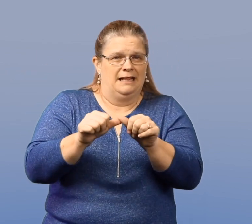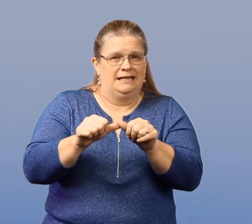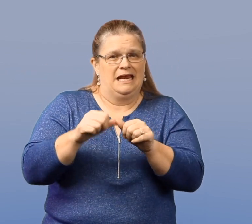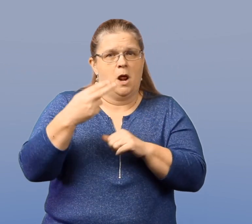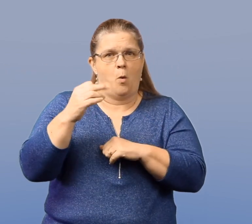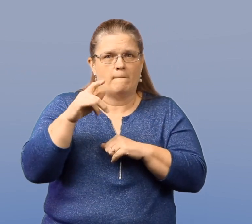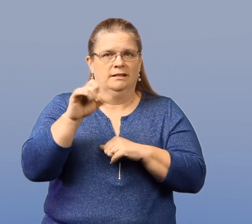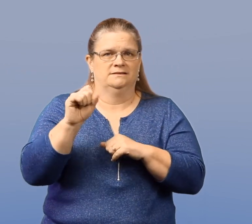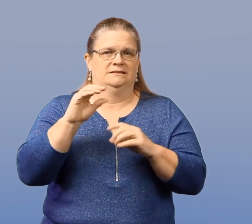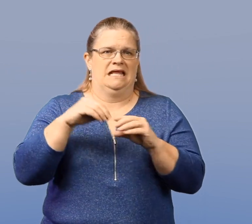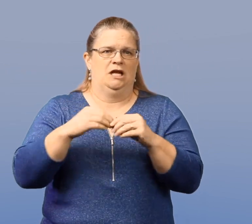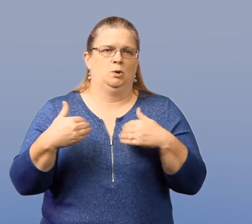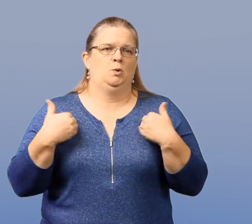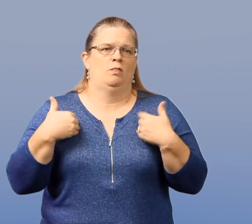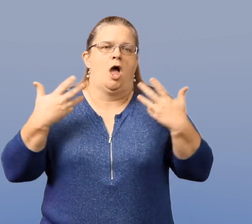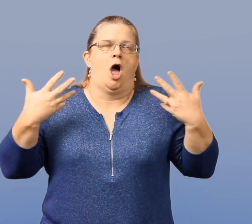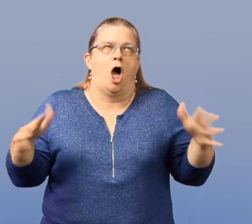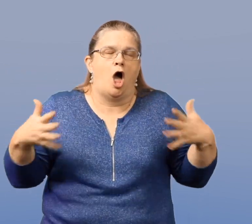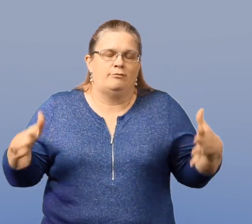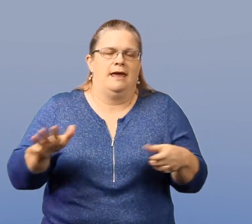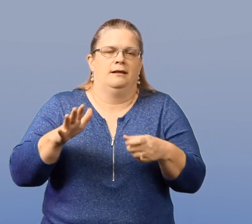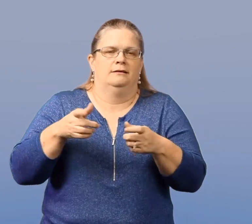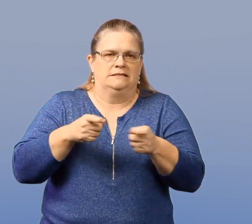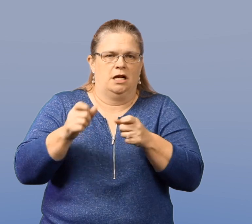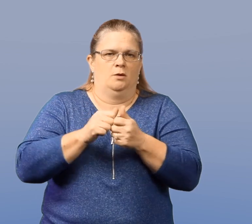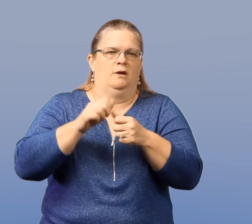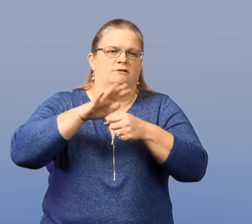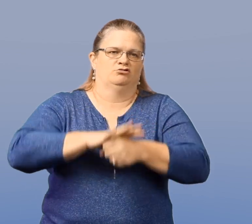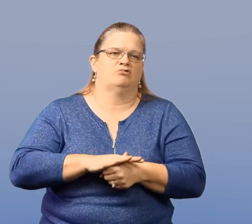of hopelessness and youth that are already dealing with stress.